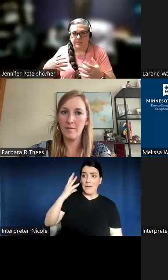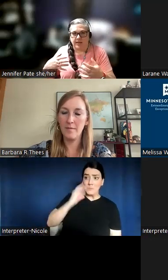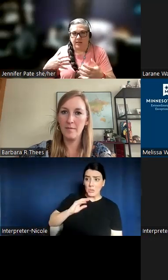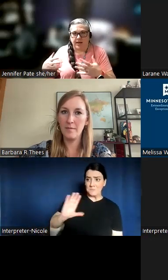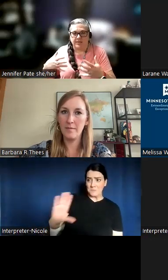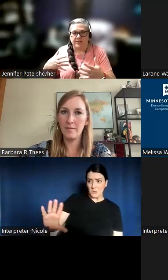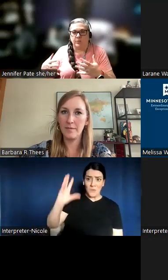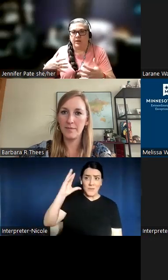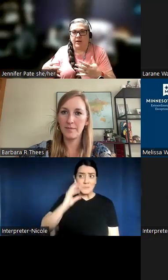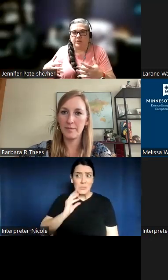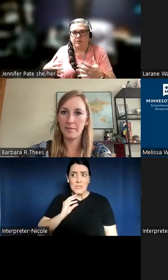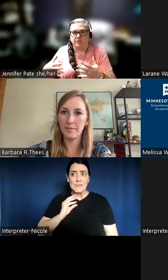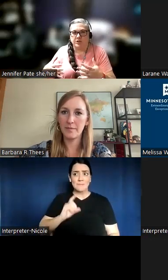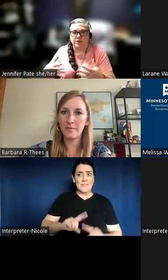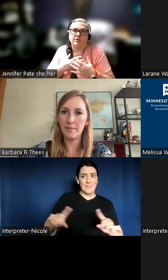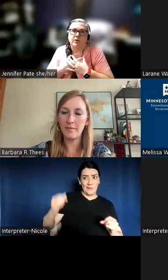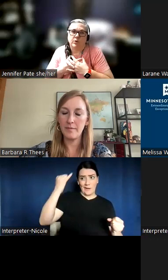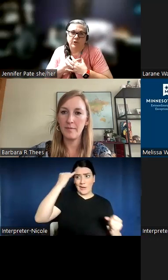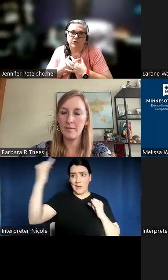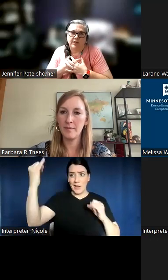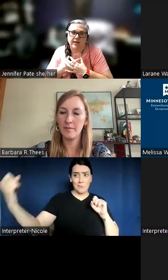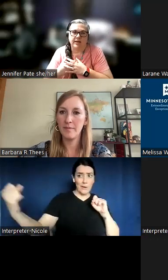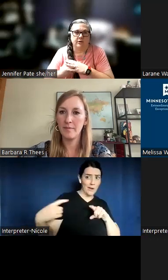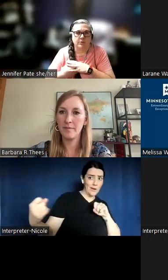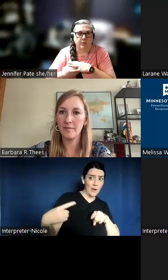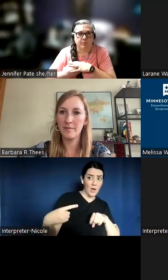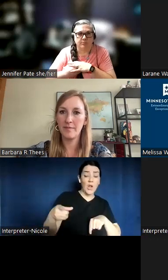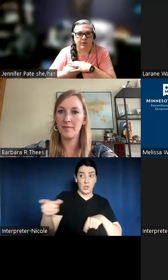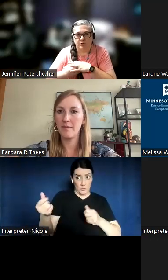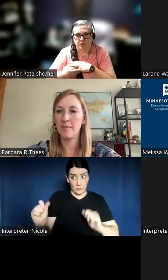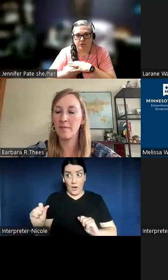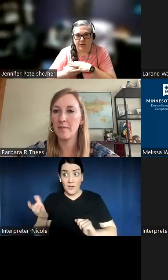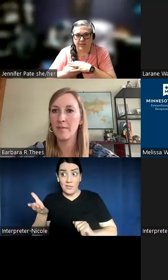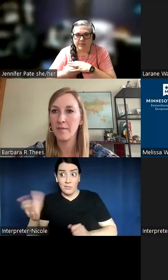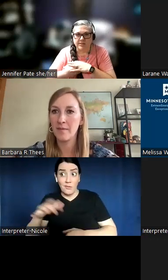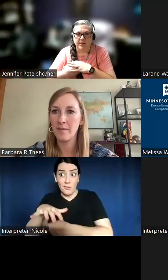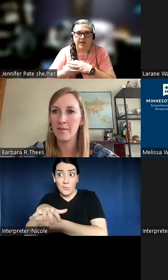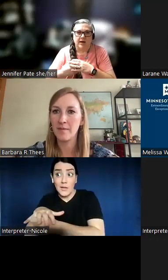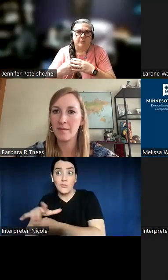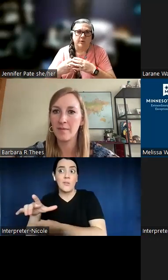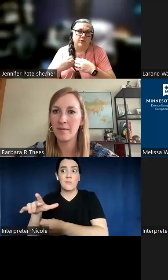and the ideas that we could bounce off of each other of like, "Well, you tried that here, maybe you should try this.